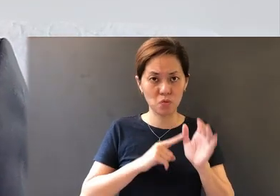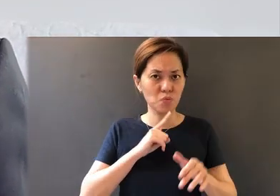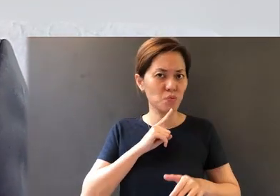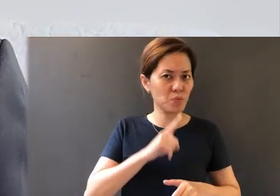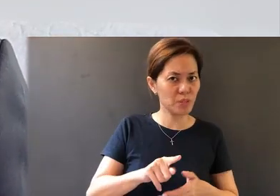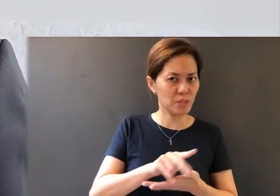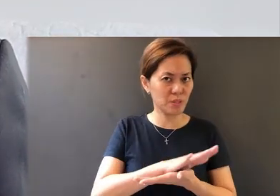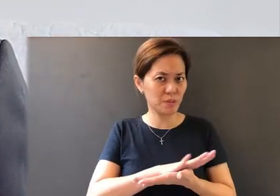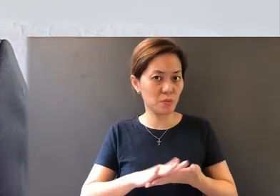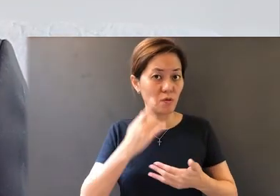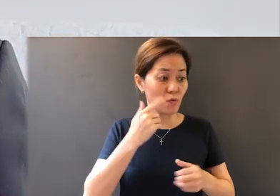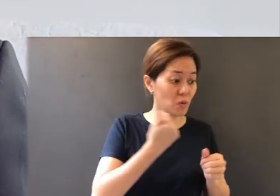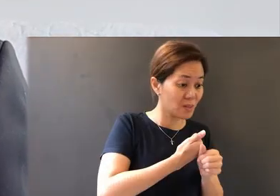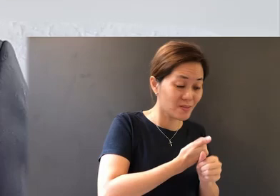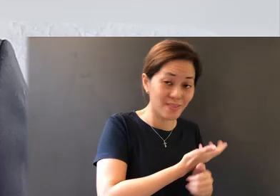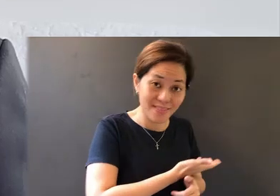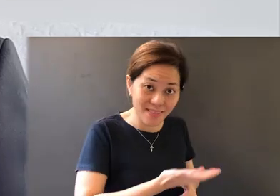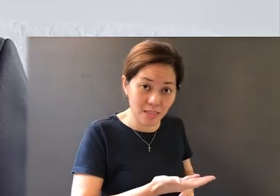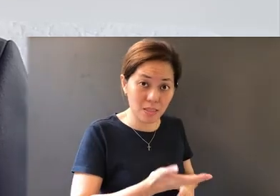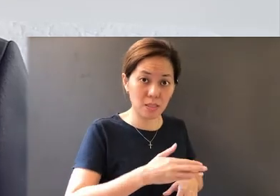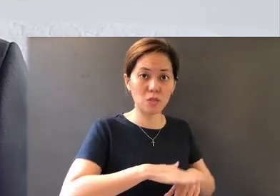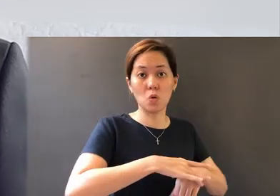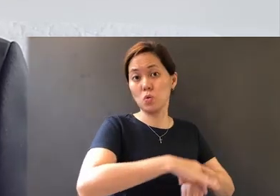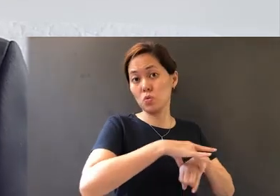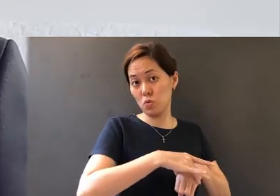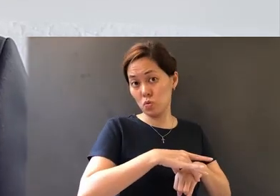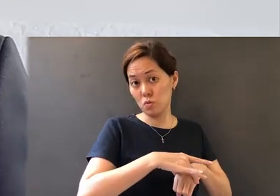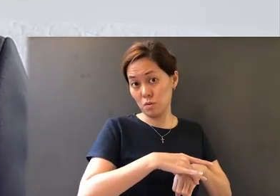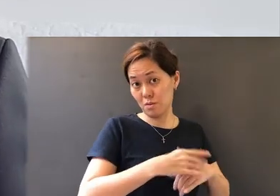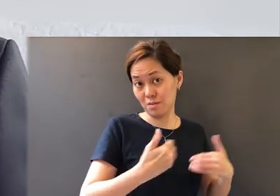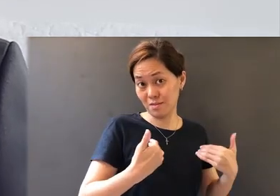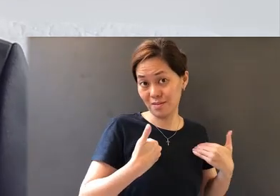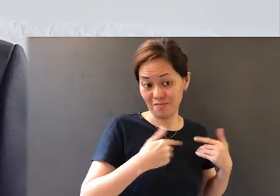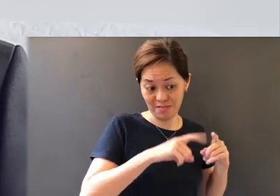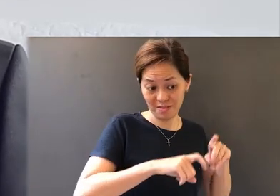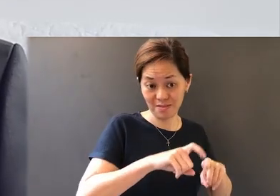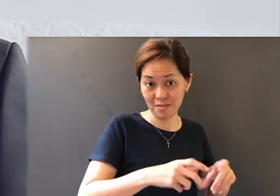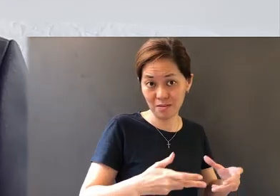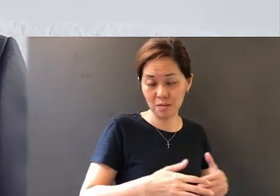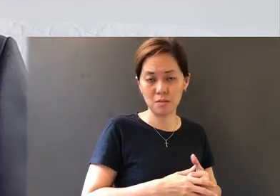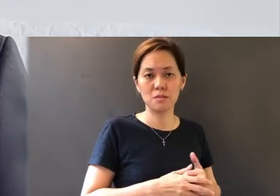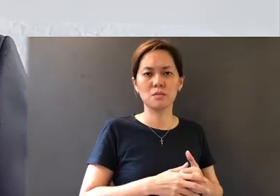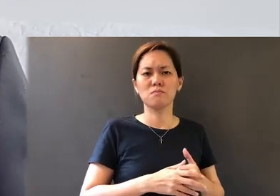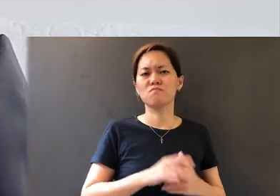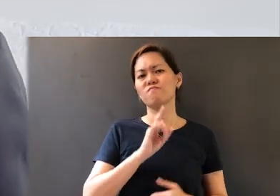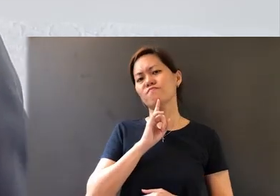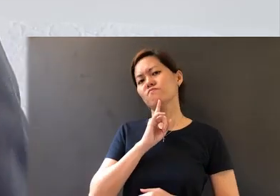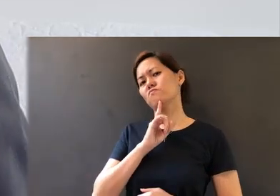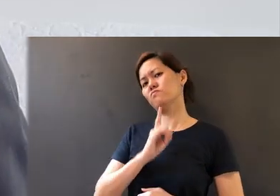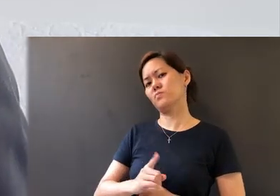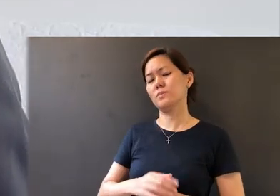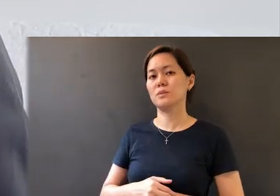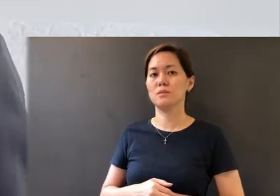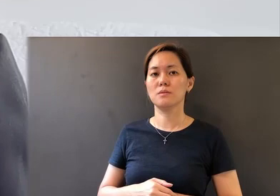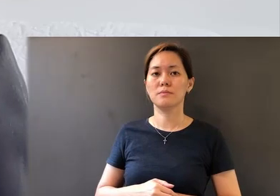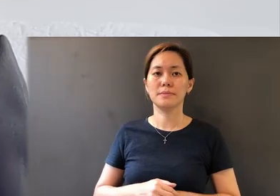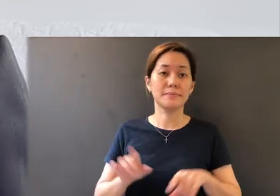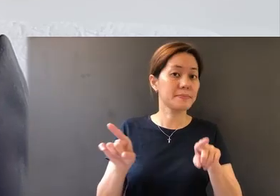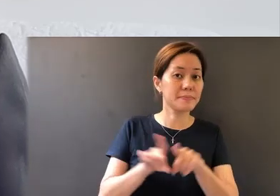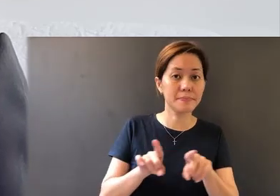and purity for every item on earth that is of value, surely there is also